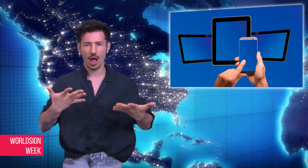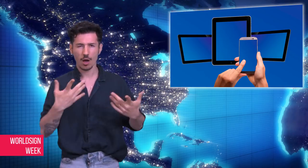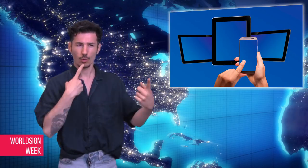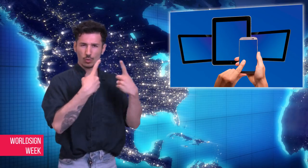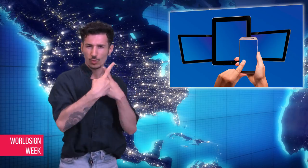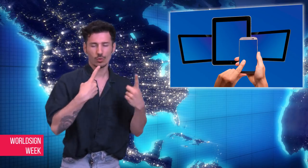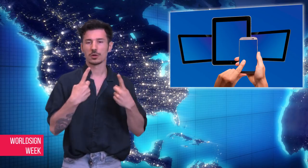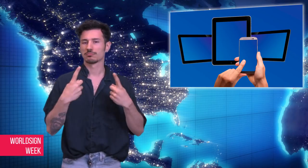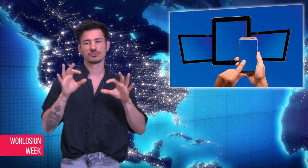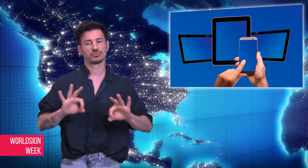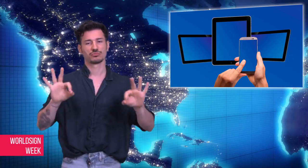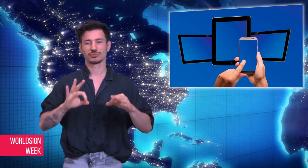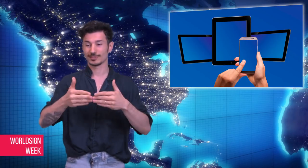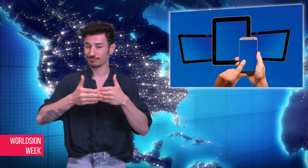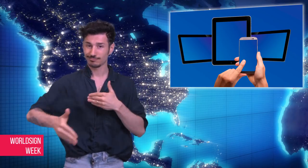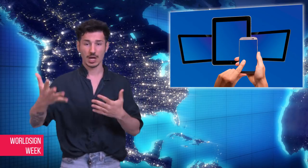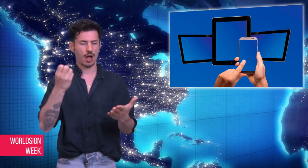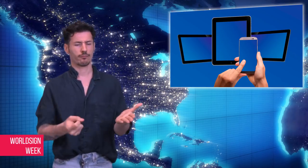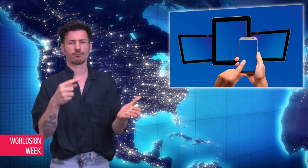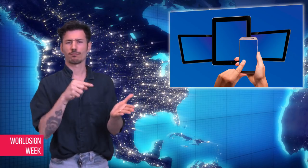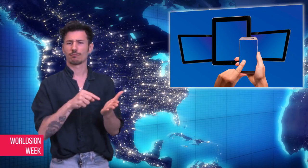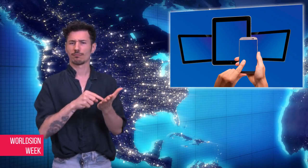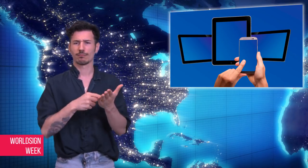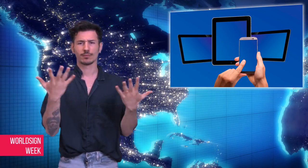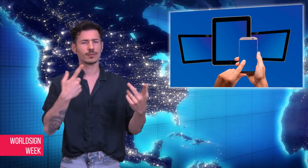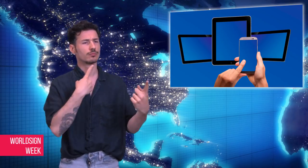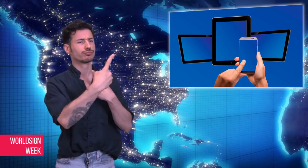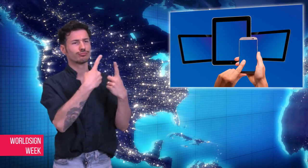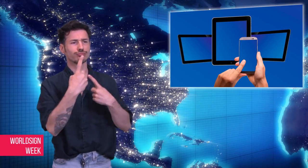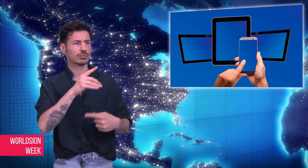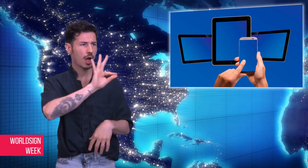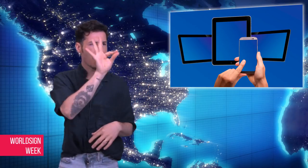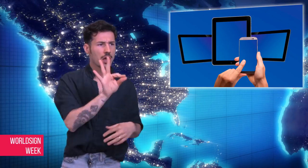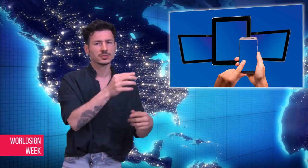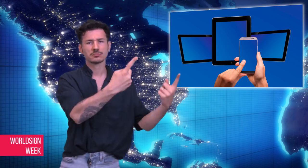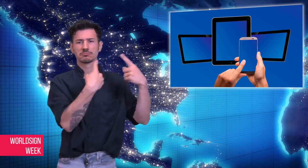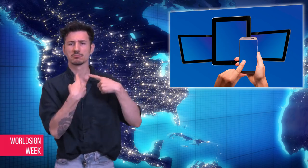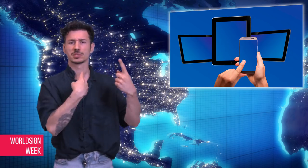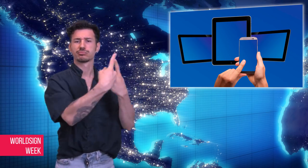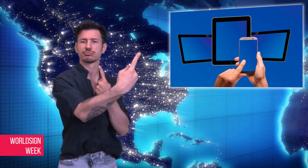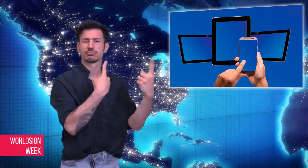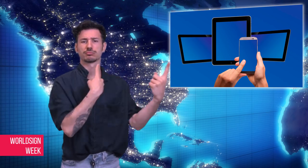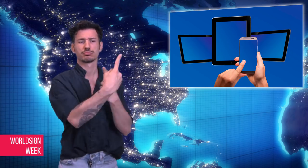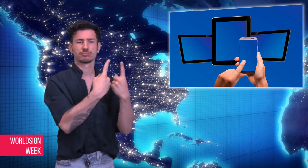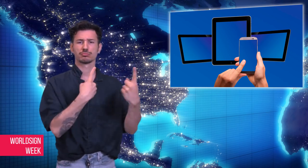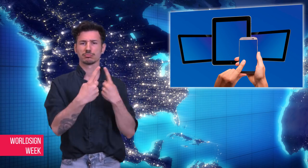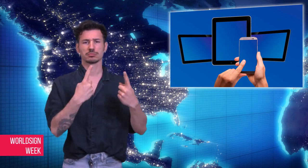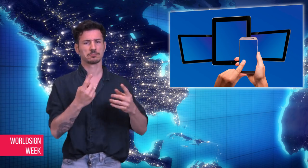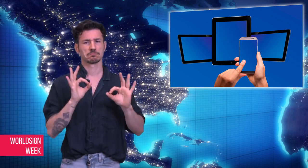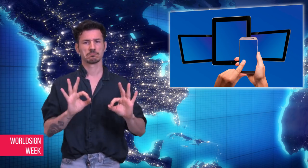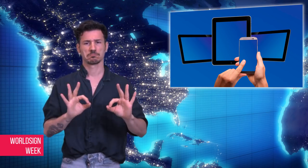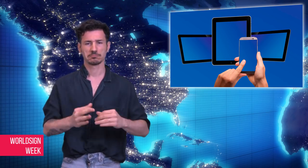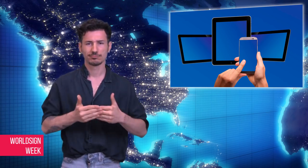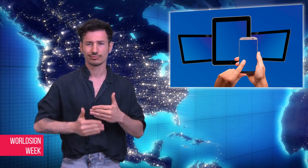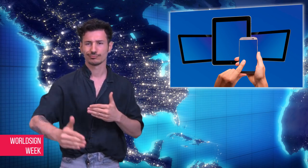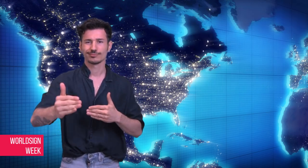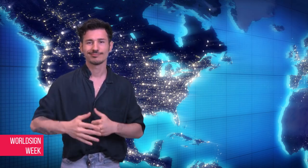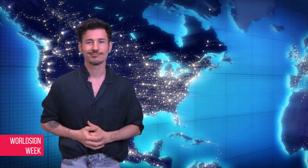our people can help with any query they have in a simple, straightforward way.”